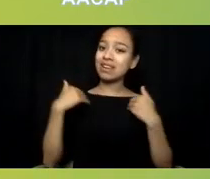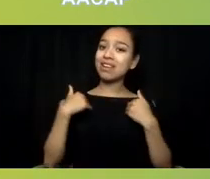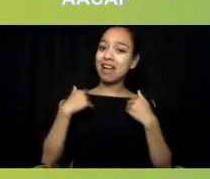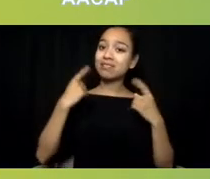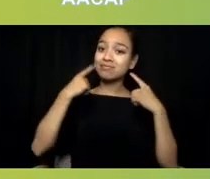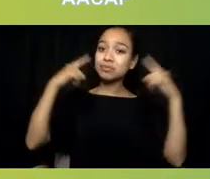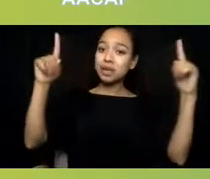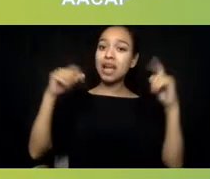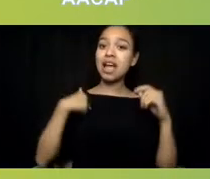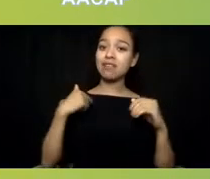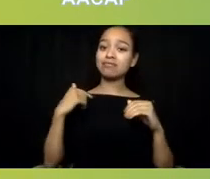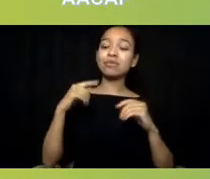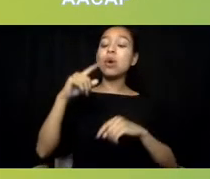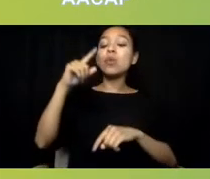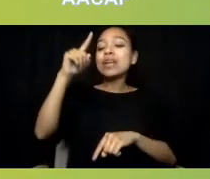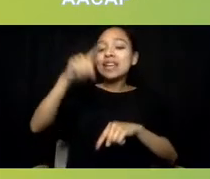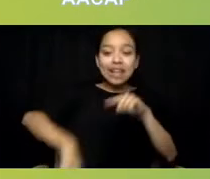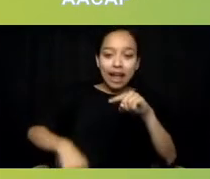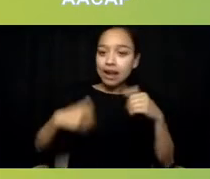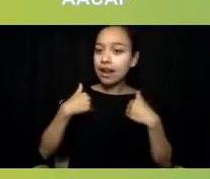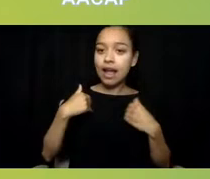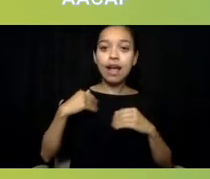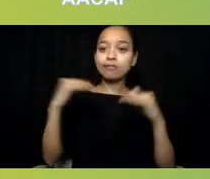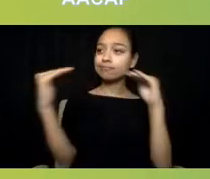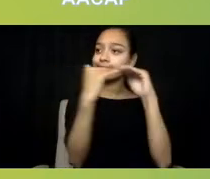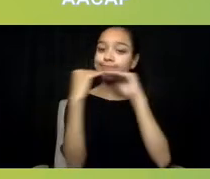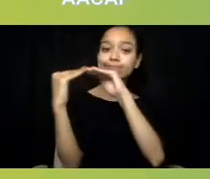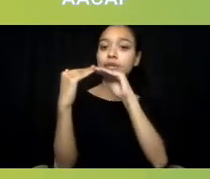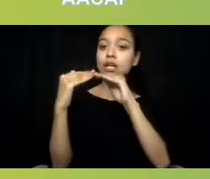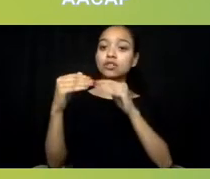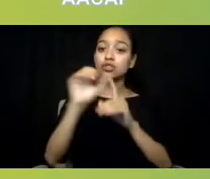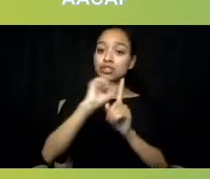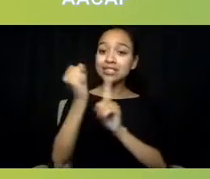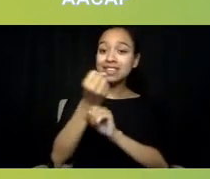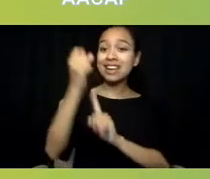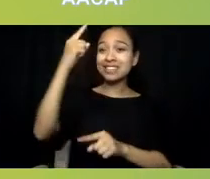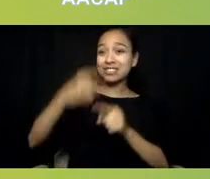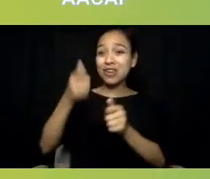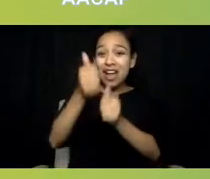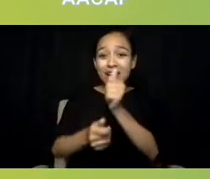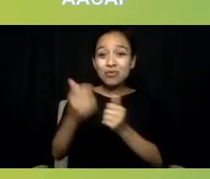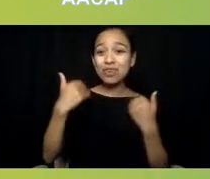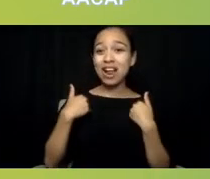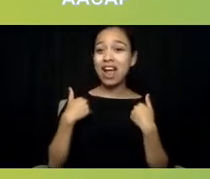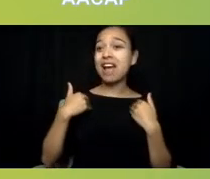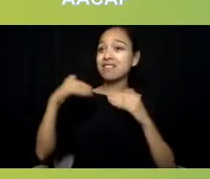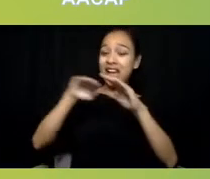has access to high quality and culturally sensitive health care, and mental health care is health care.